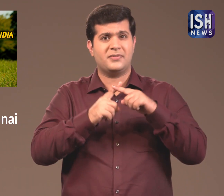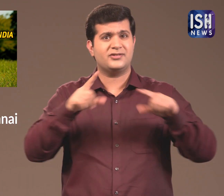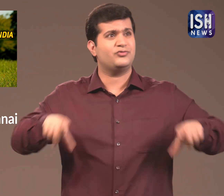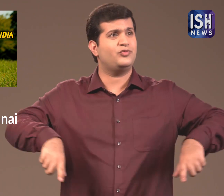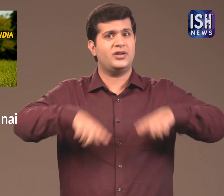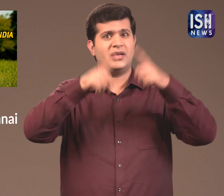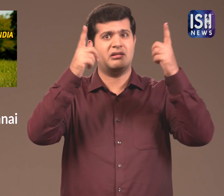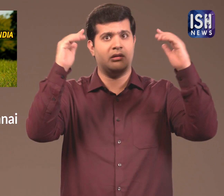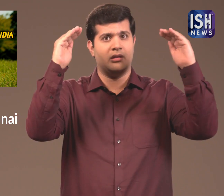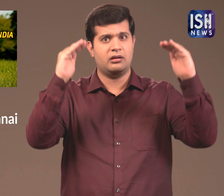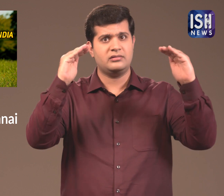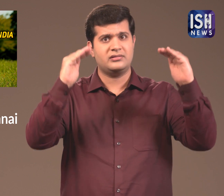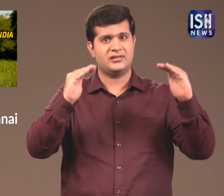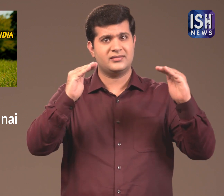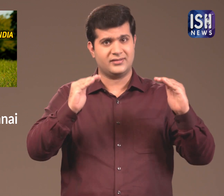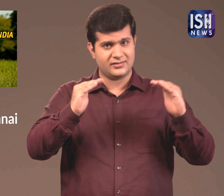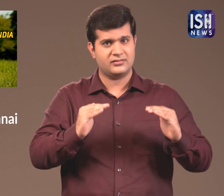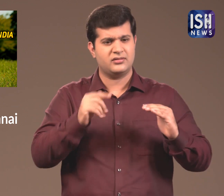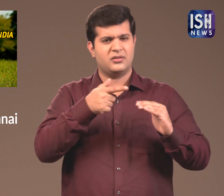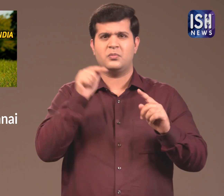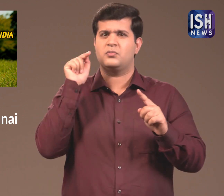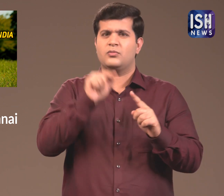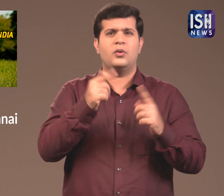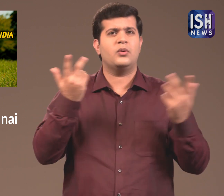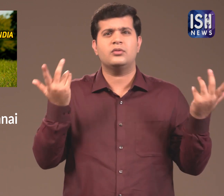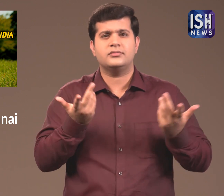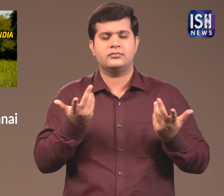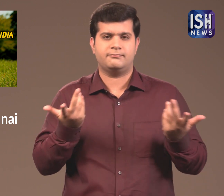The number of trees is also decreasing. What is the reason for this?